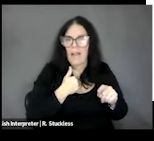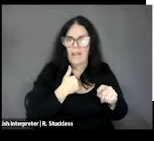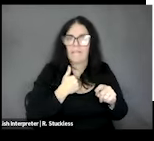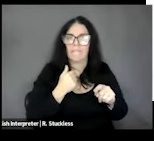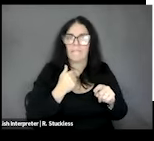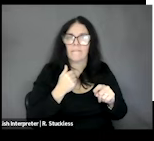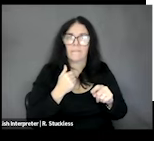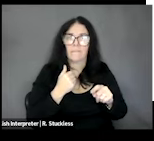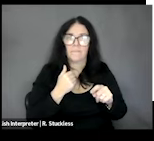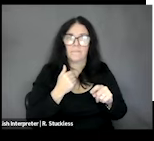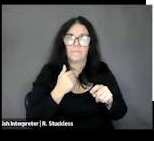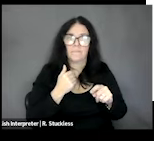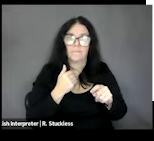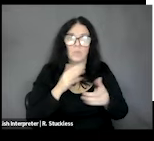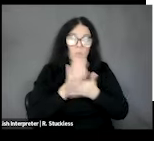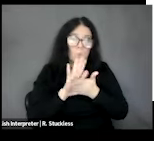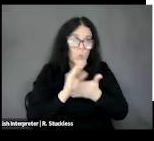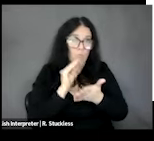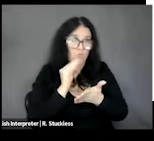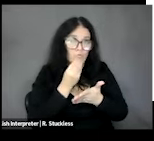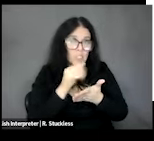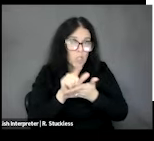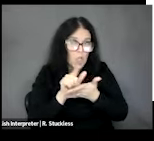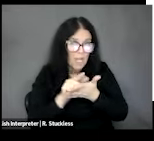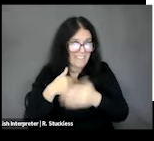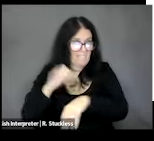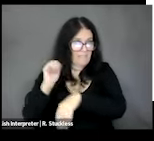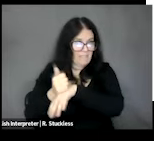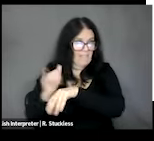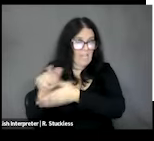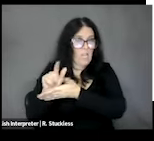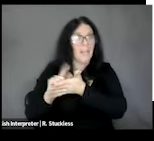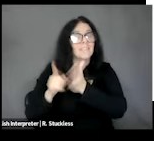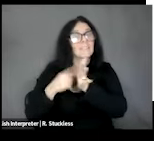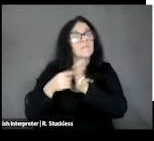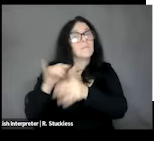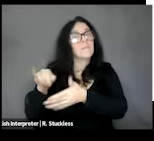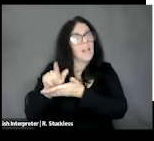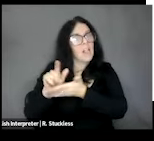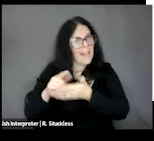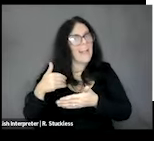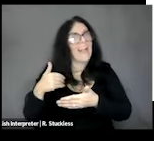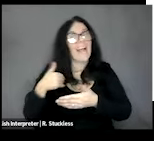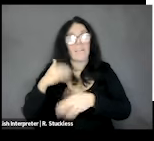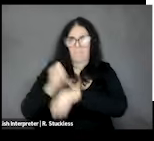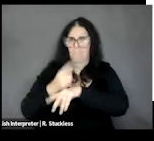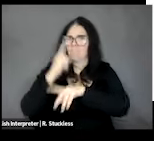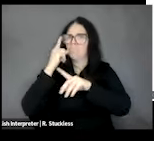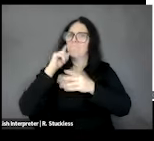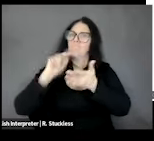and you know, those can also have some unintended consequences, like just